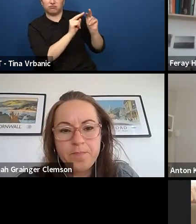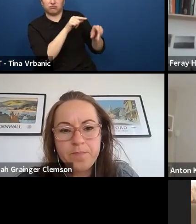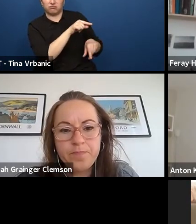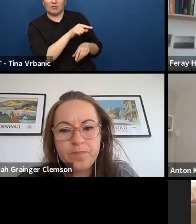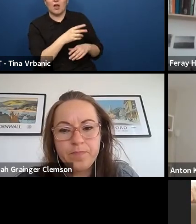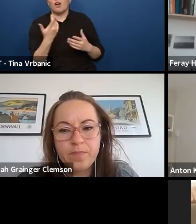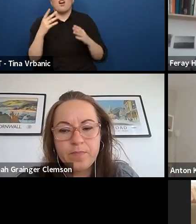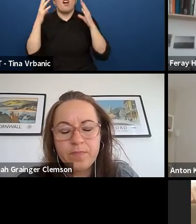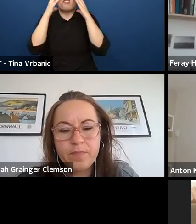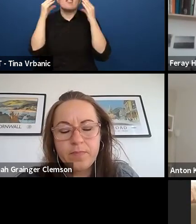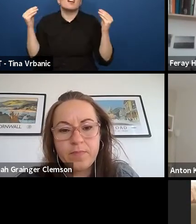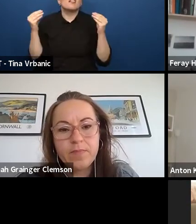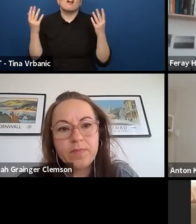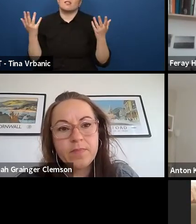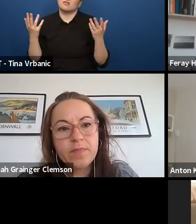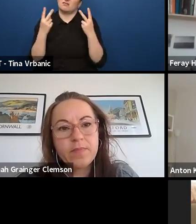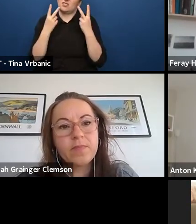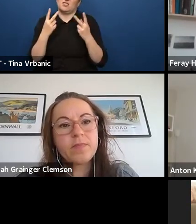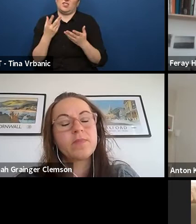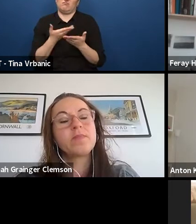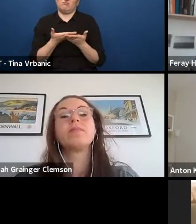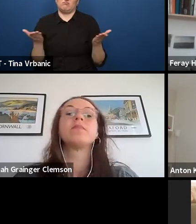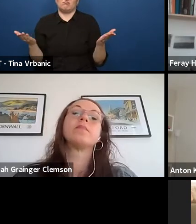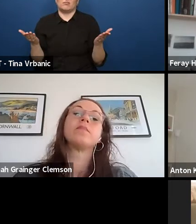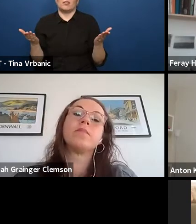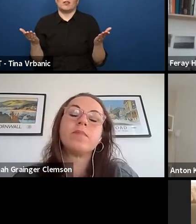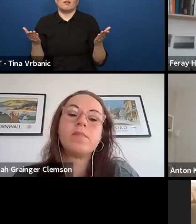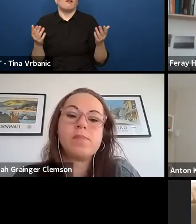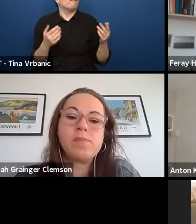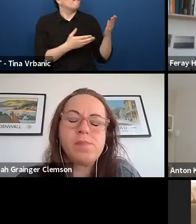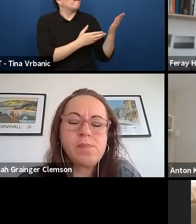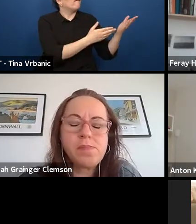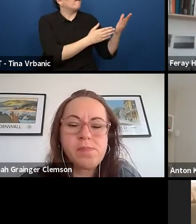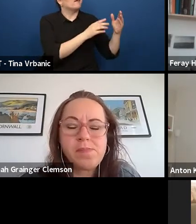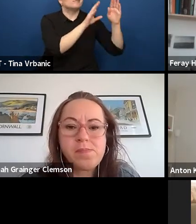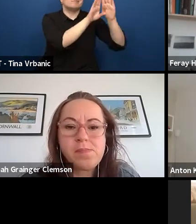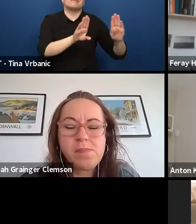it's about the issues still of the of the playwright,